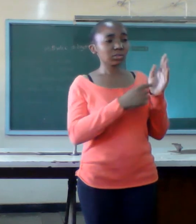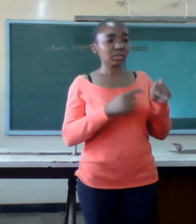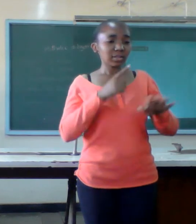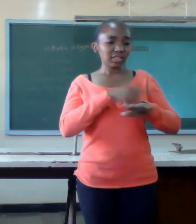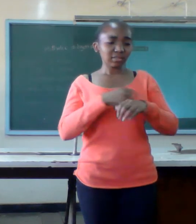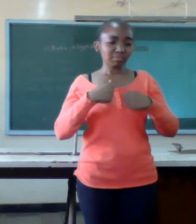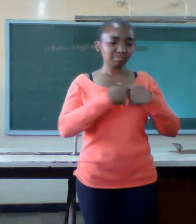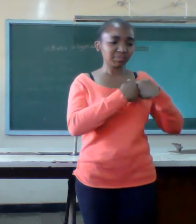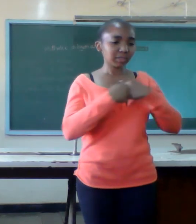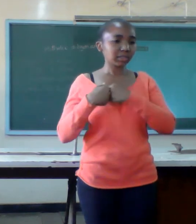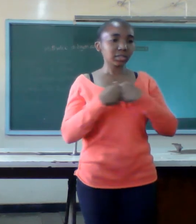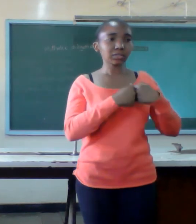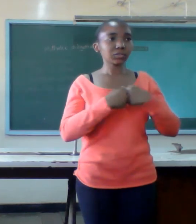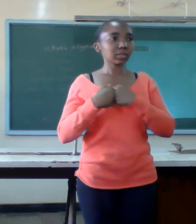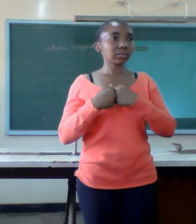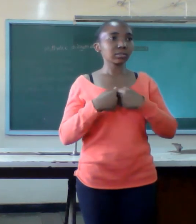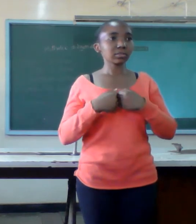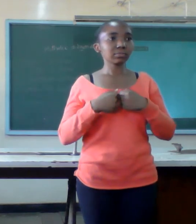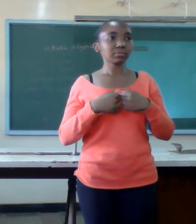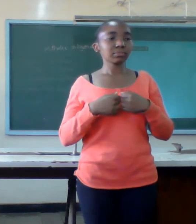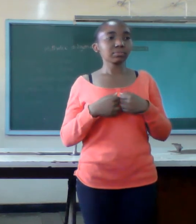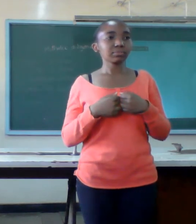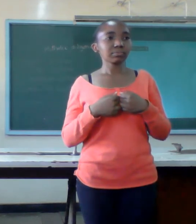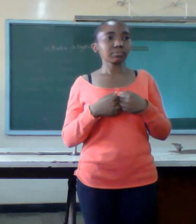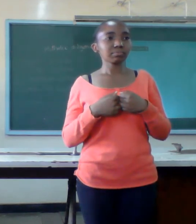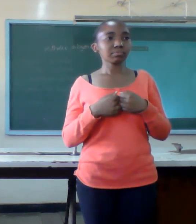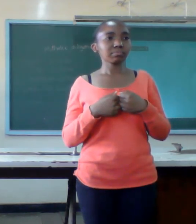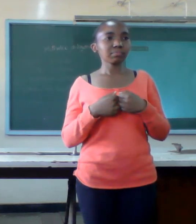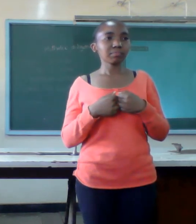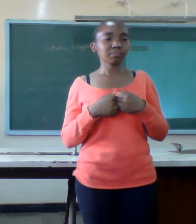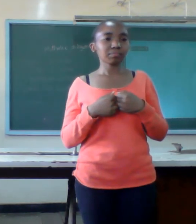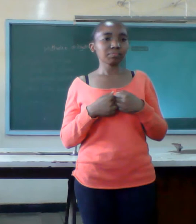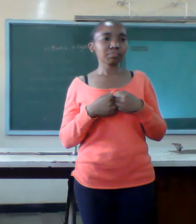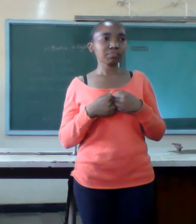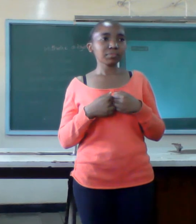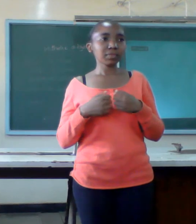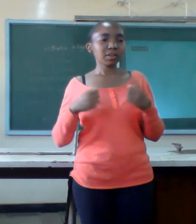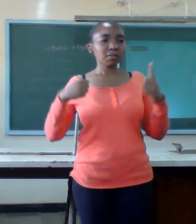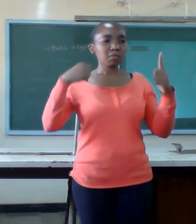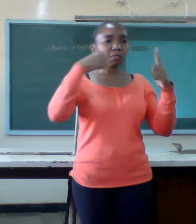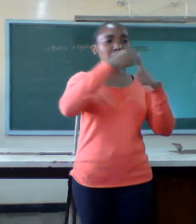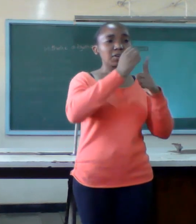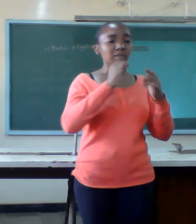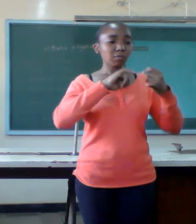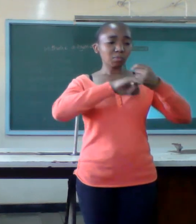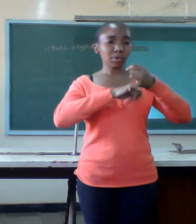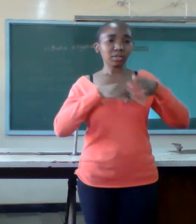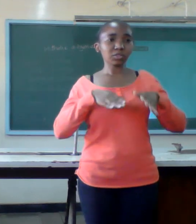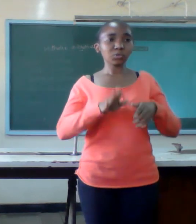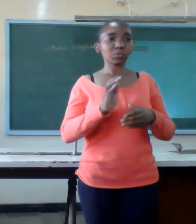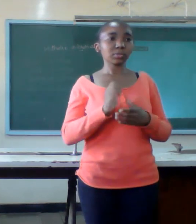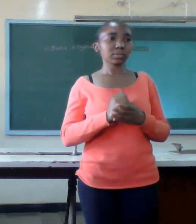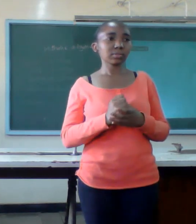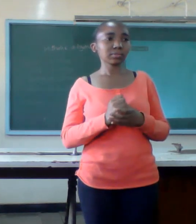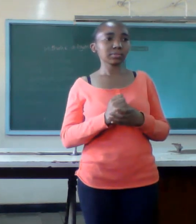fight for your marriage make up your mind to stay with your spouse in times of need